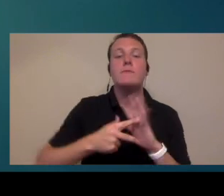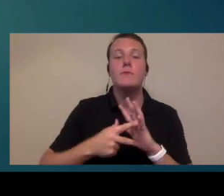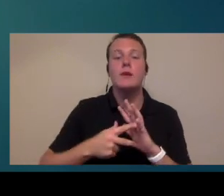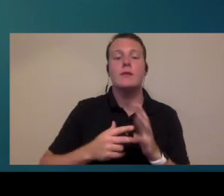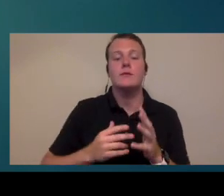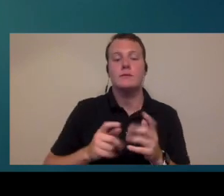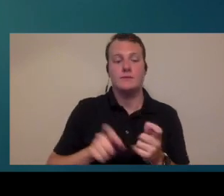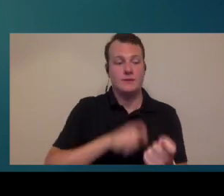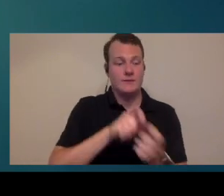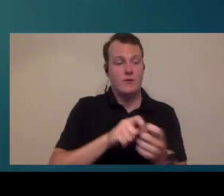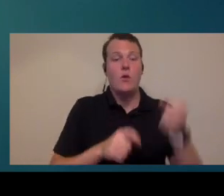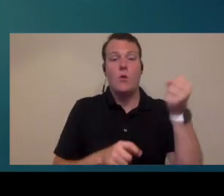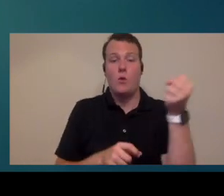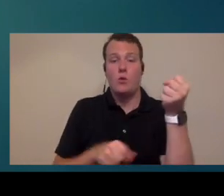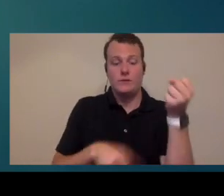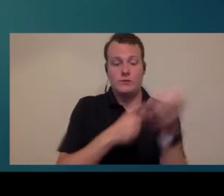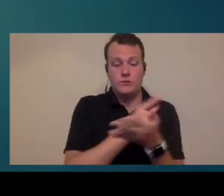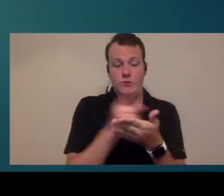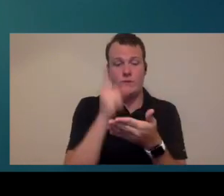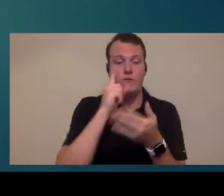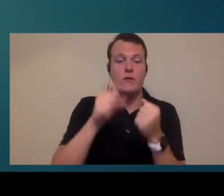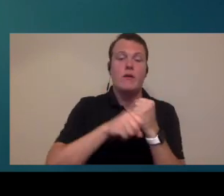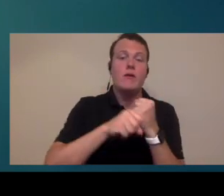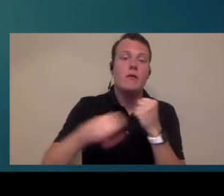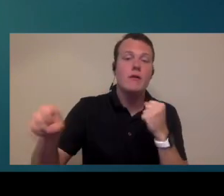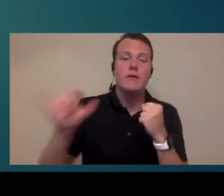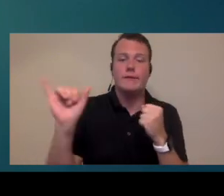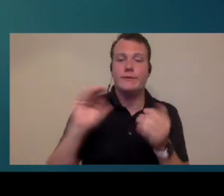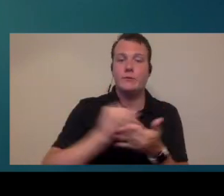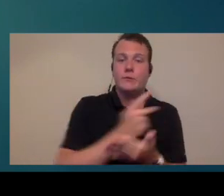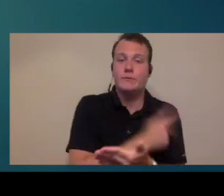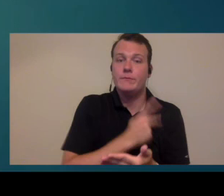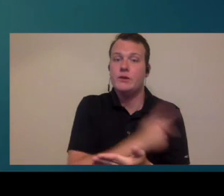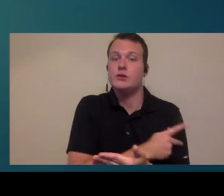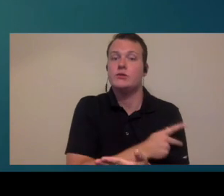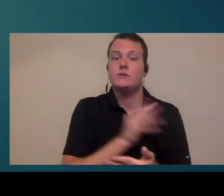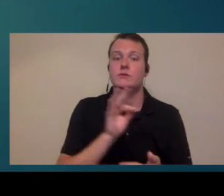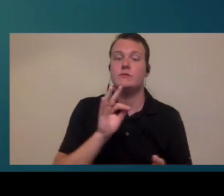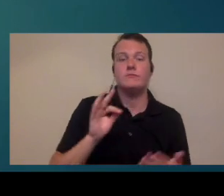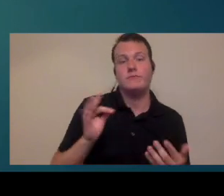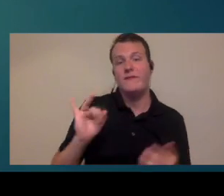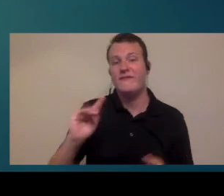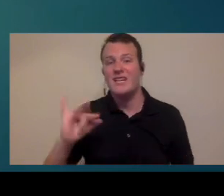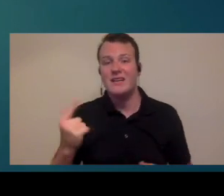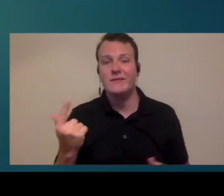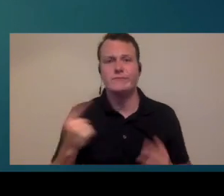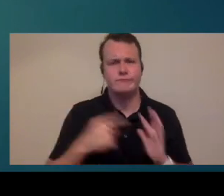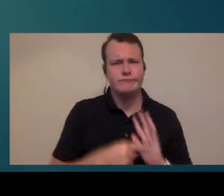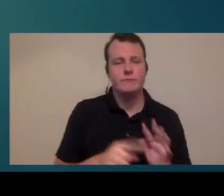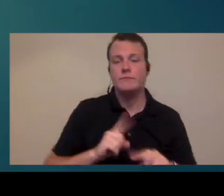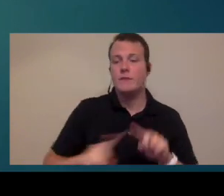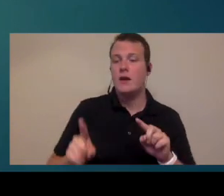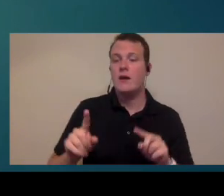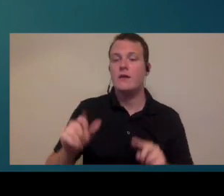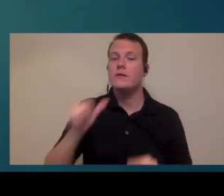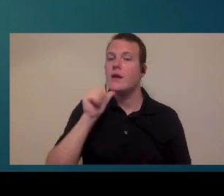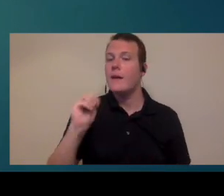by that is it might be that you hold certain slots each weeks for some of those longer things like a new patient appointment or a fitting but maybe you